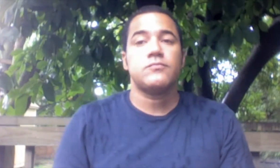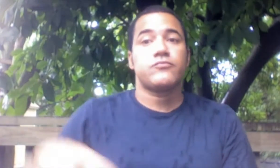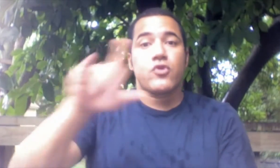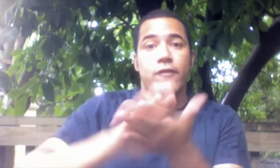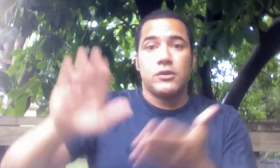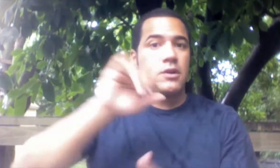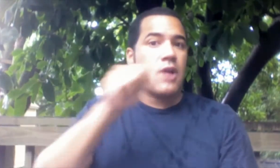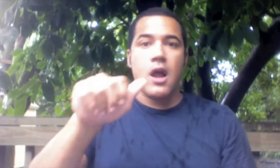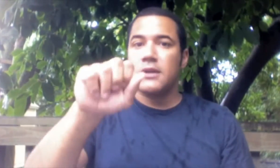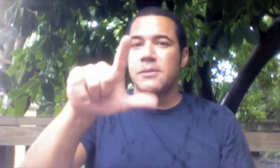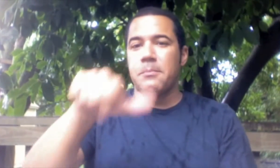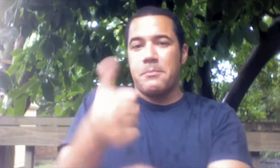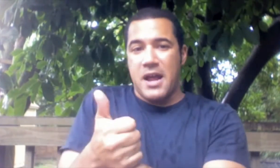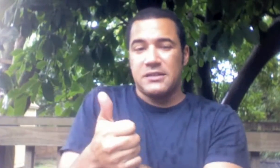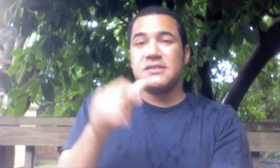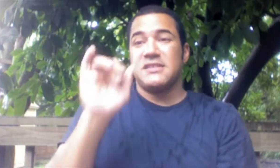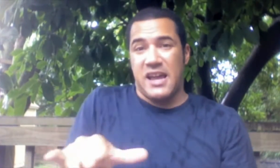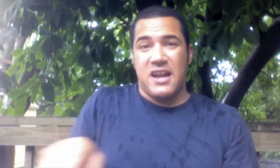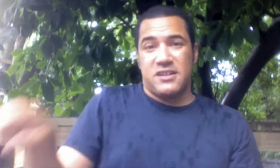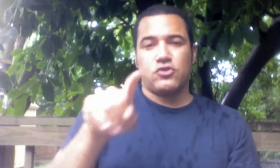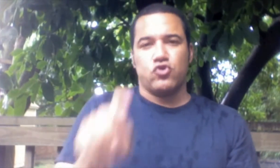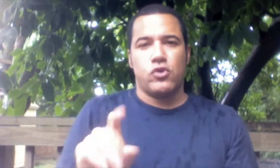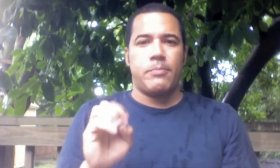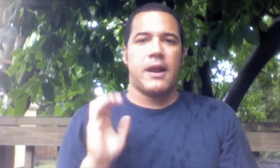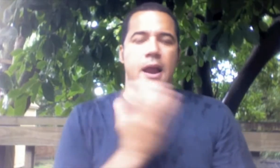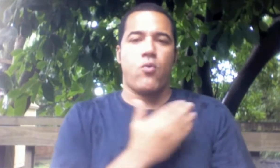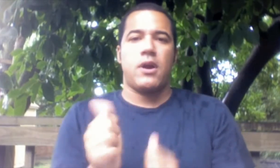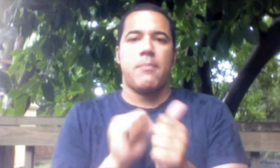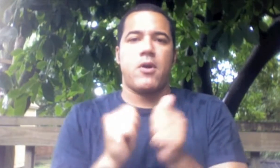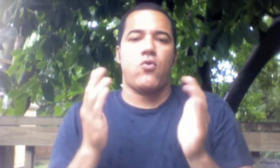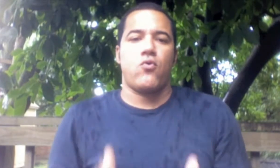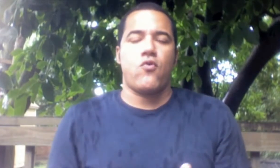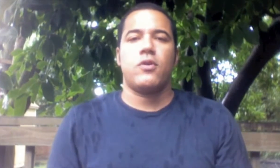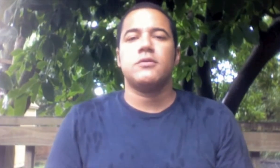Those universities not ASL based, those should be our competitors.